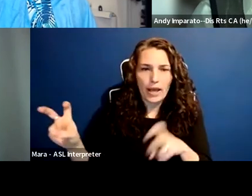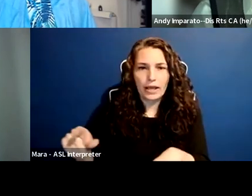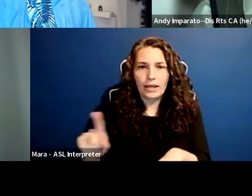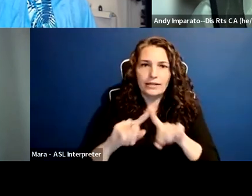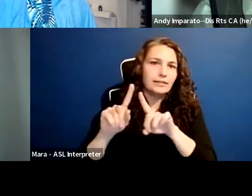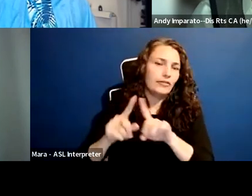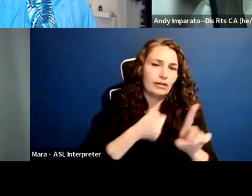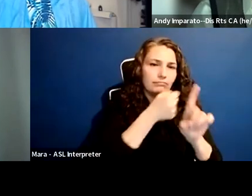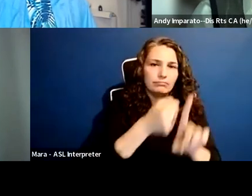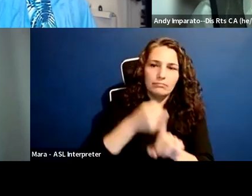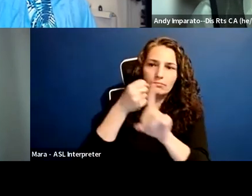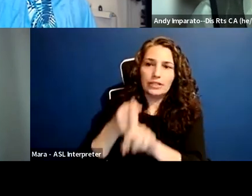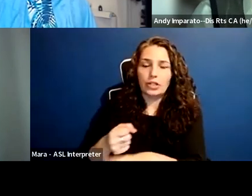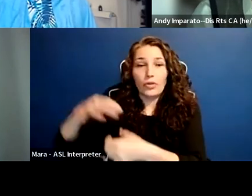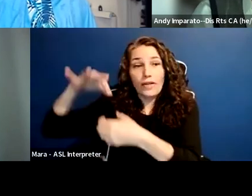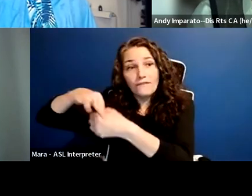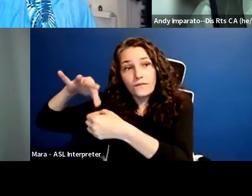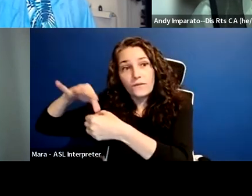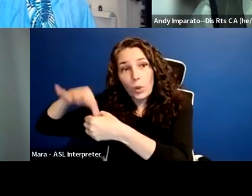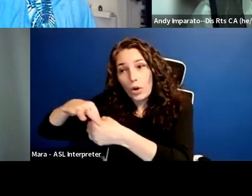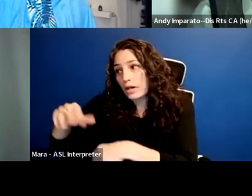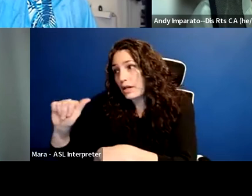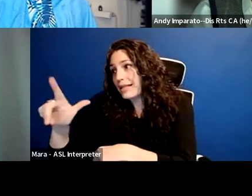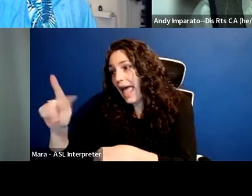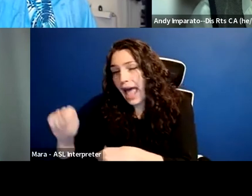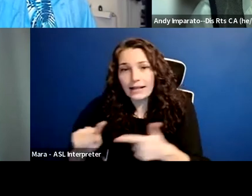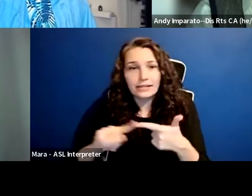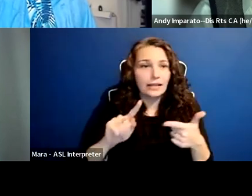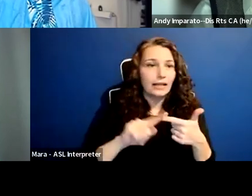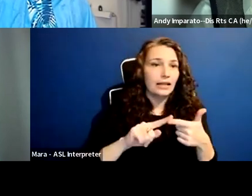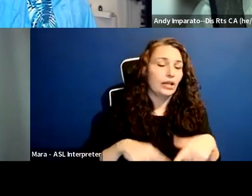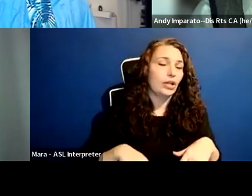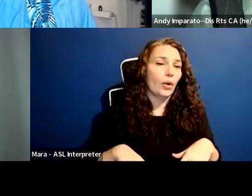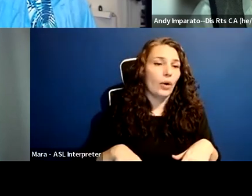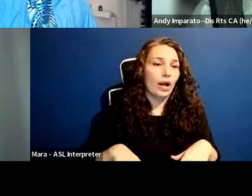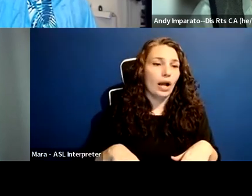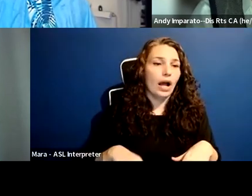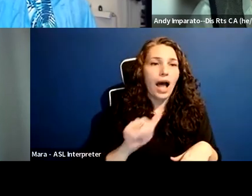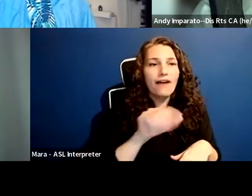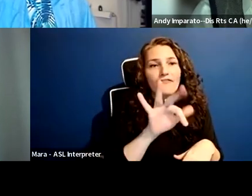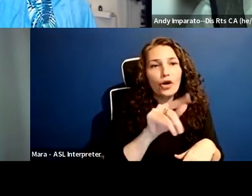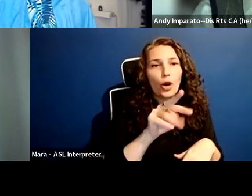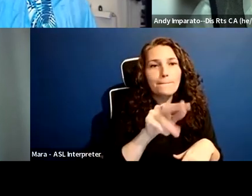Look at what's happened, you know, affirmative action is being challenged in the Supreme Court. We really are having a fight as a country